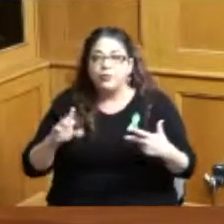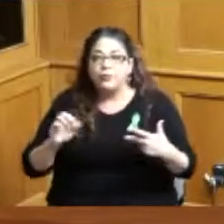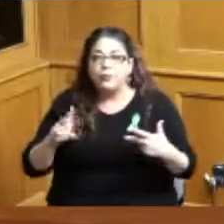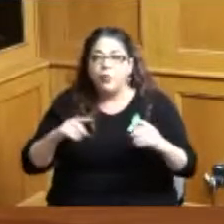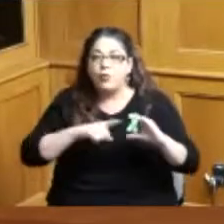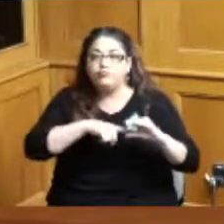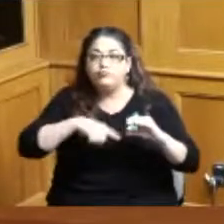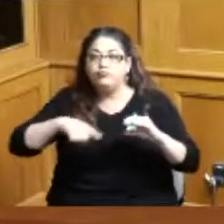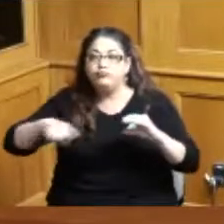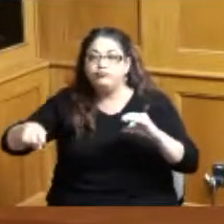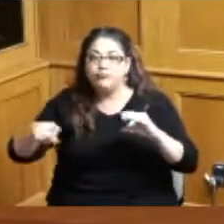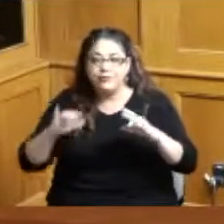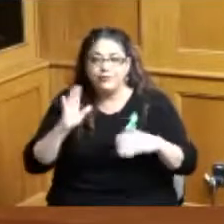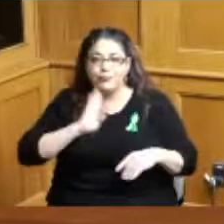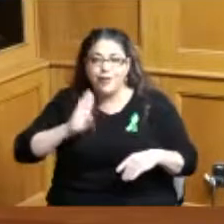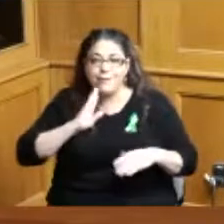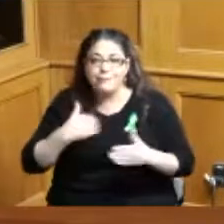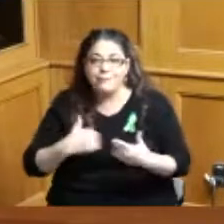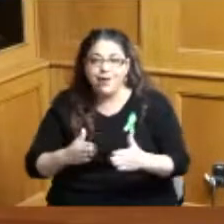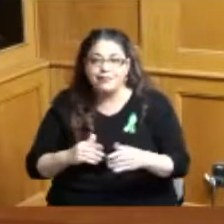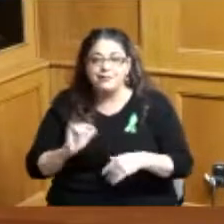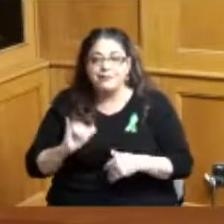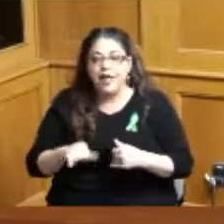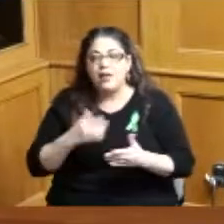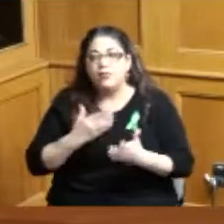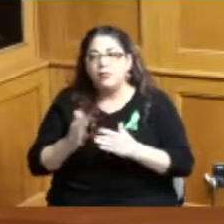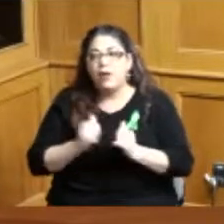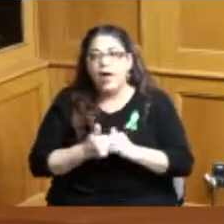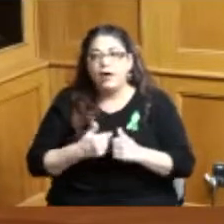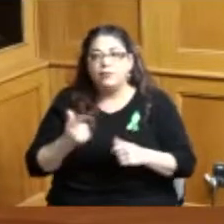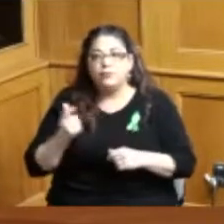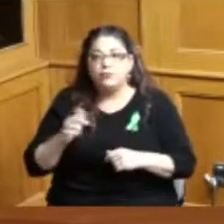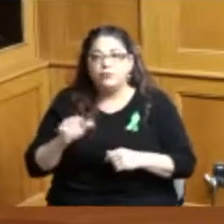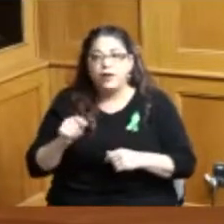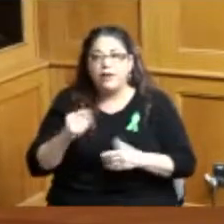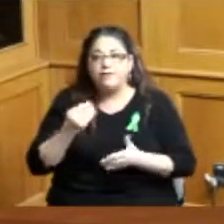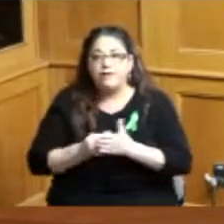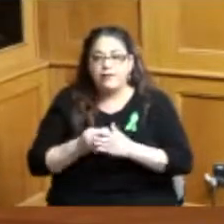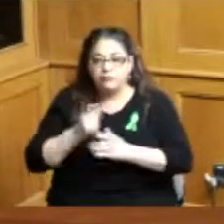year through these grant funds that are being given out so just wanted to highlight those as